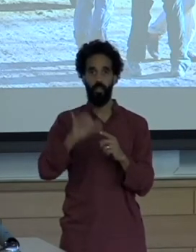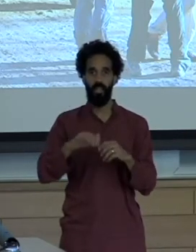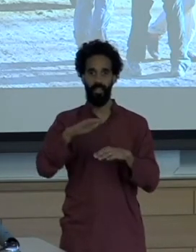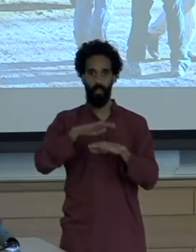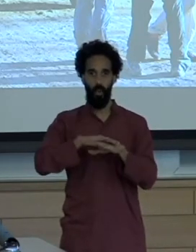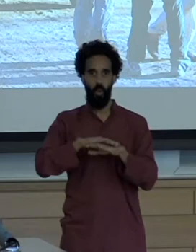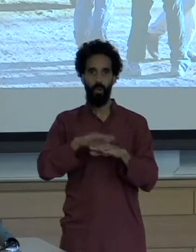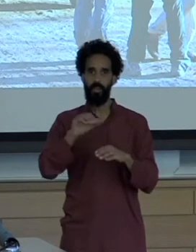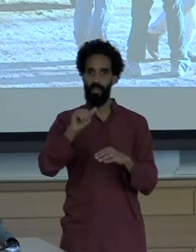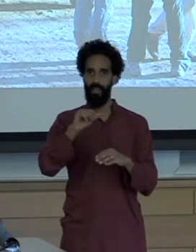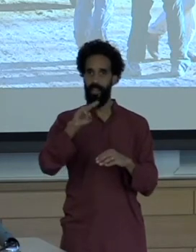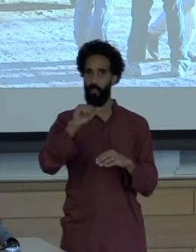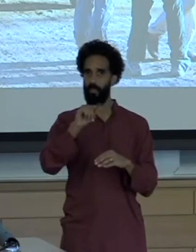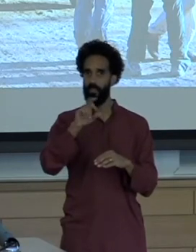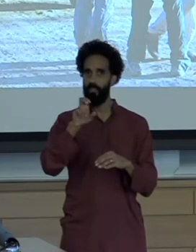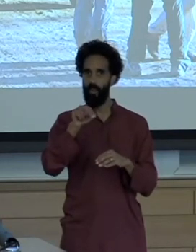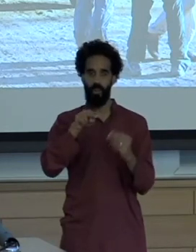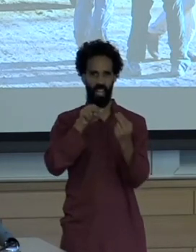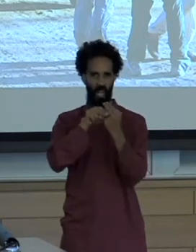so you go up and it's actually a